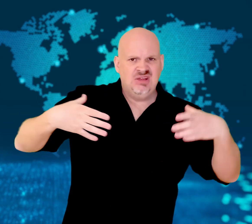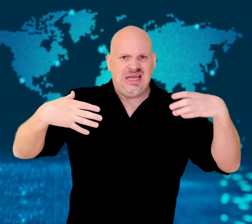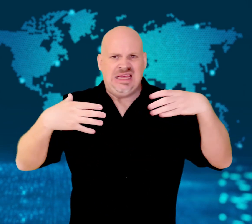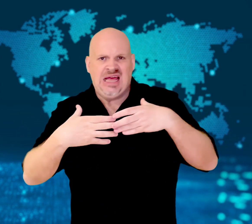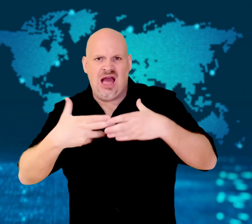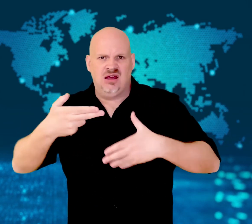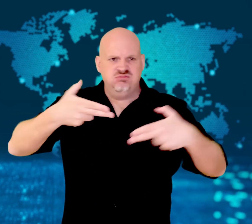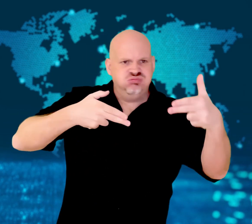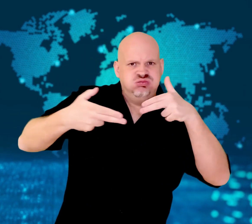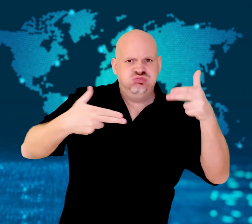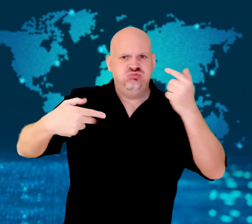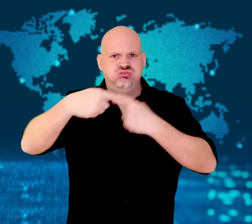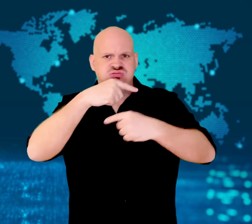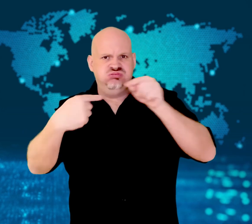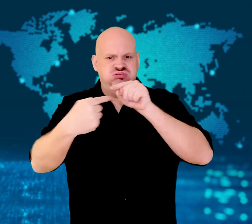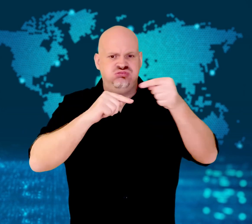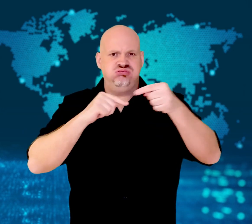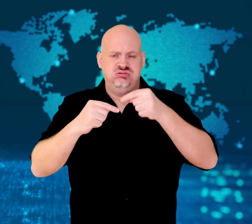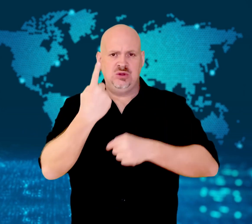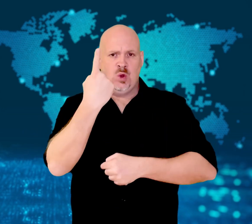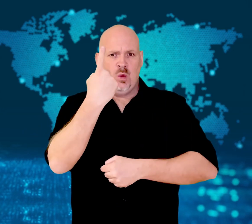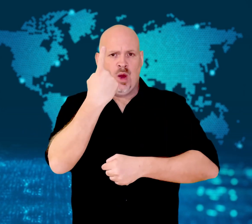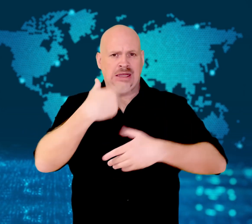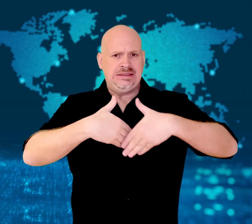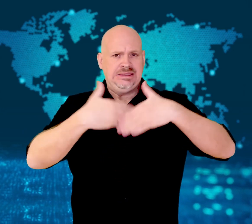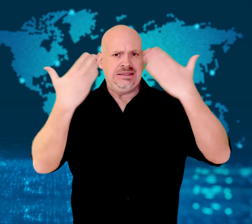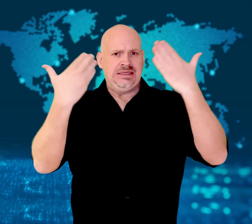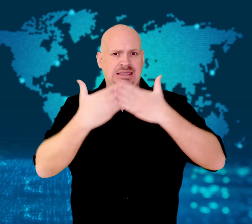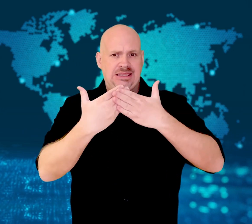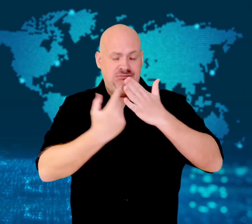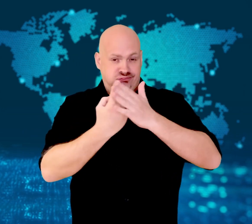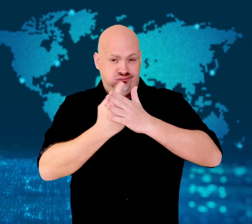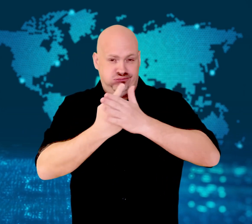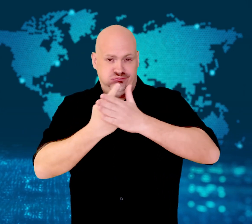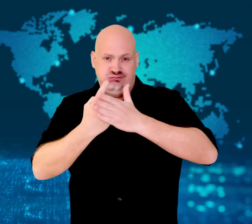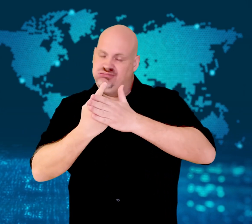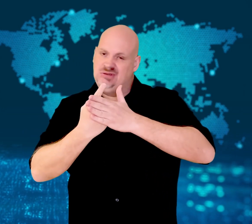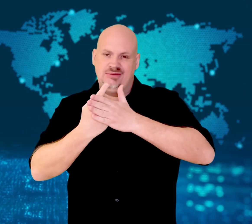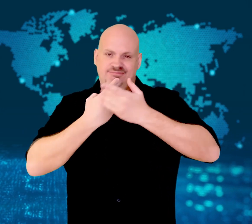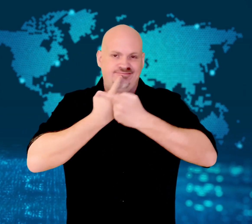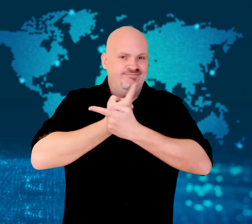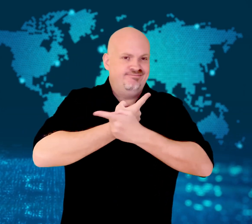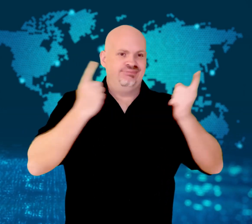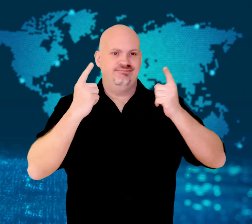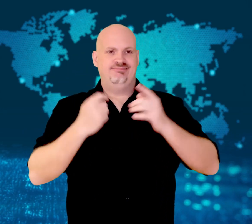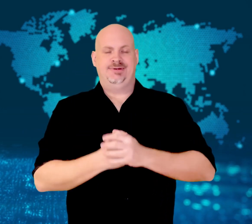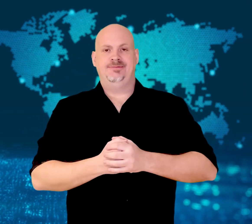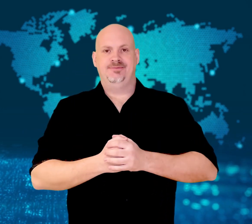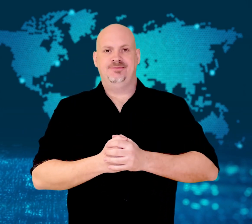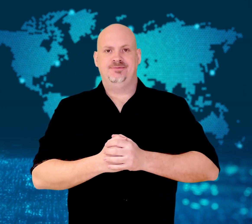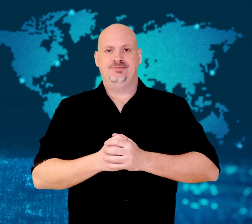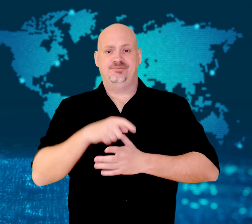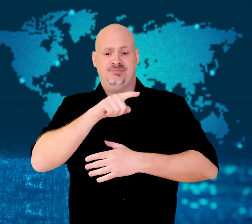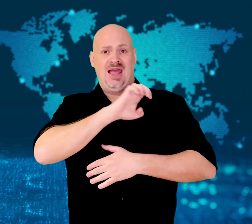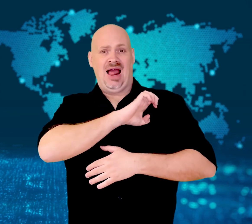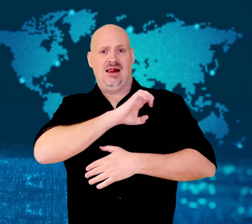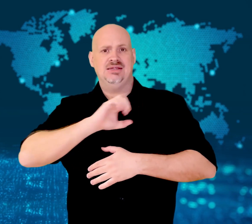Last Saturday was the country's most violent day since